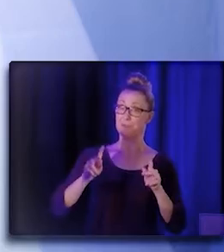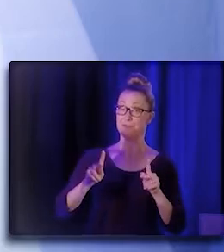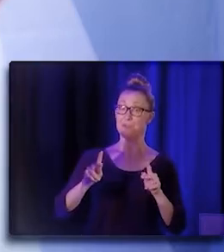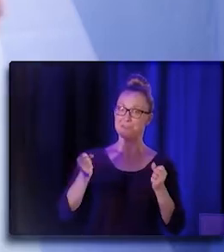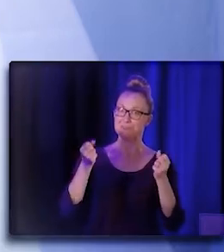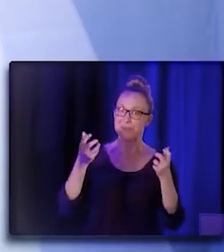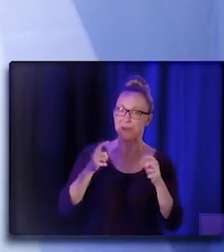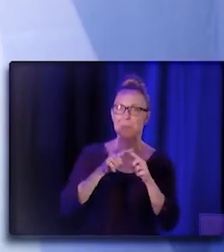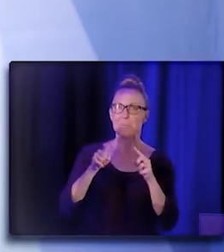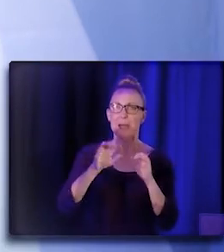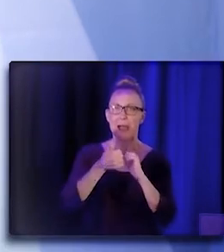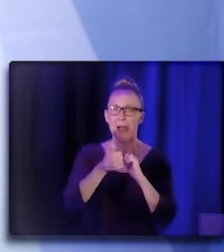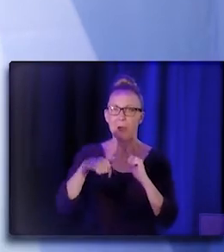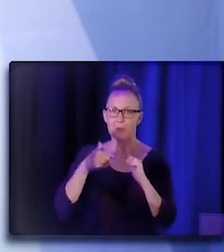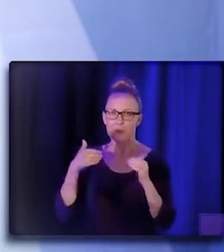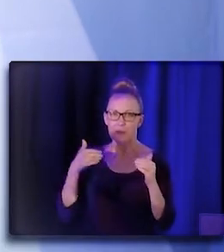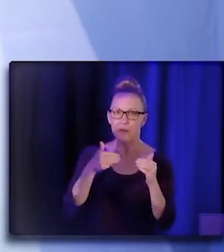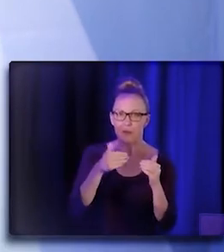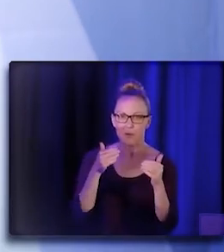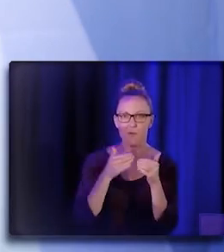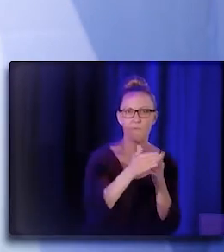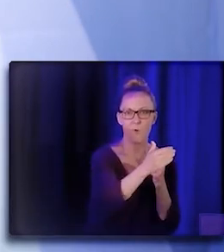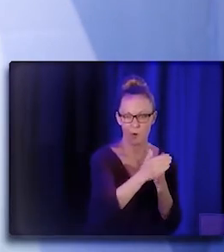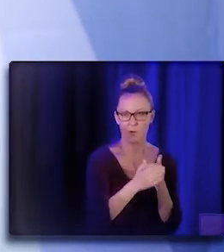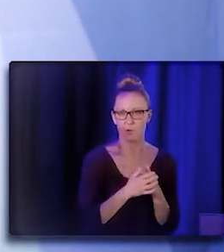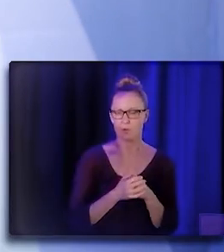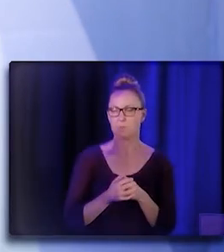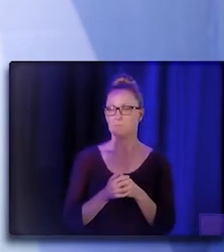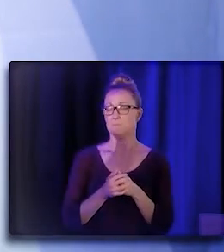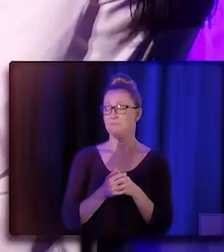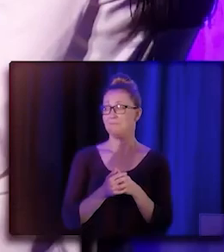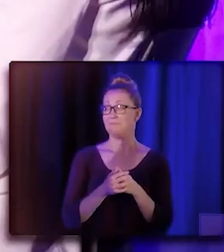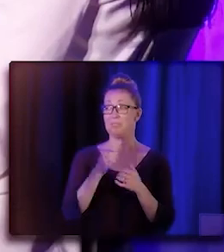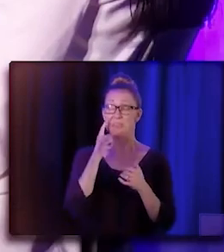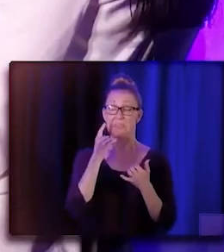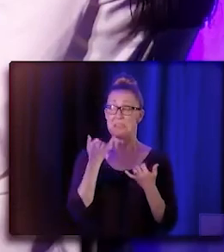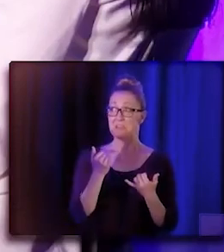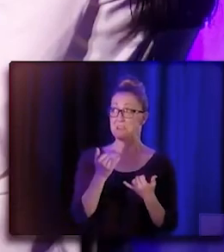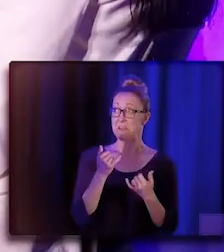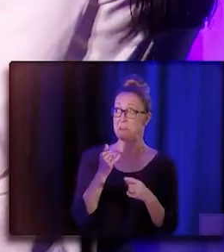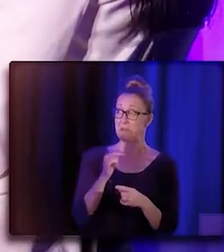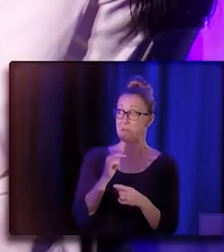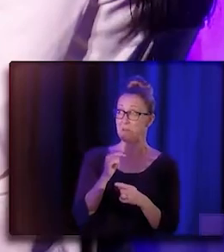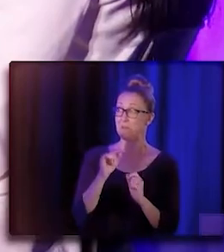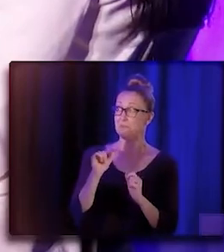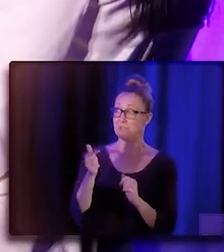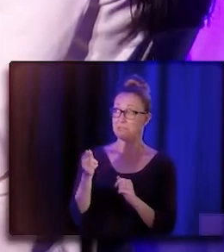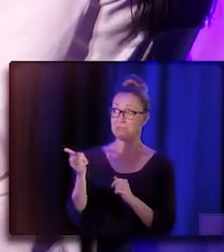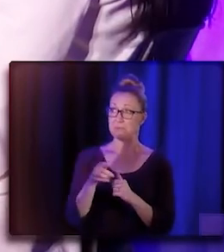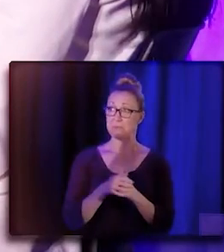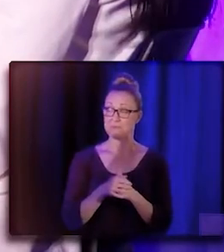you know, how are we going to move forward? And with that, I think I'm going to pass it. Oh, thank you.